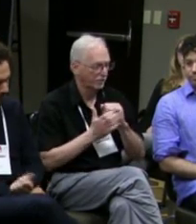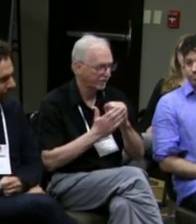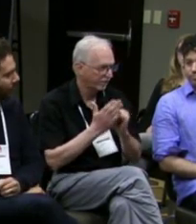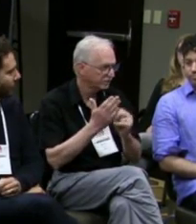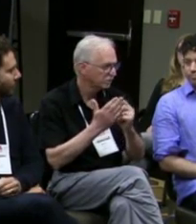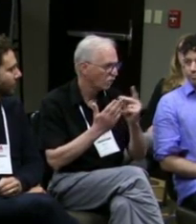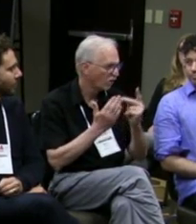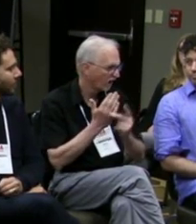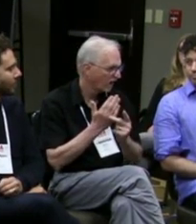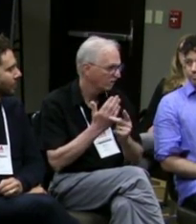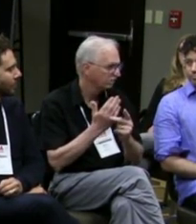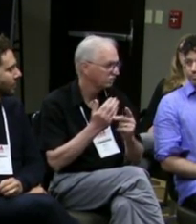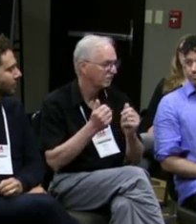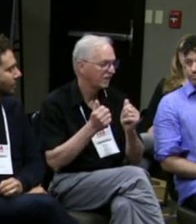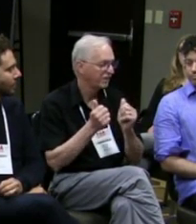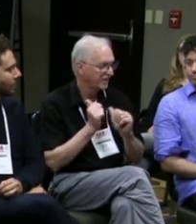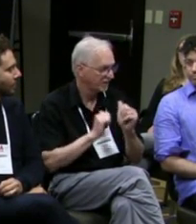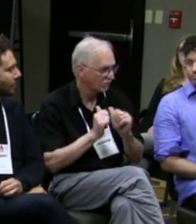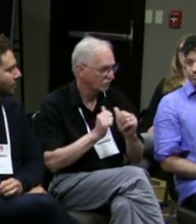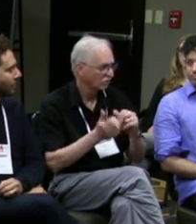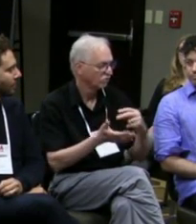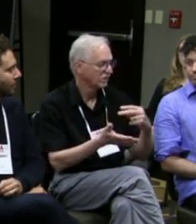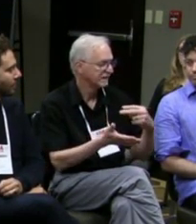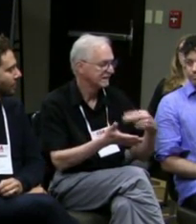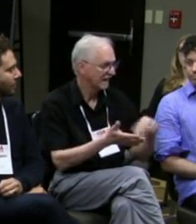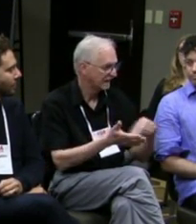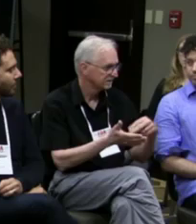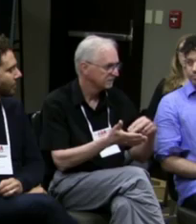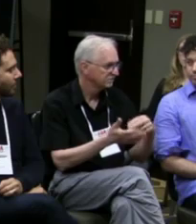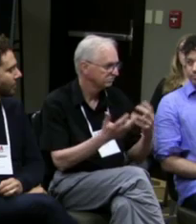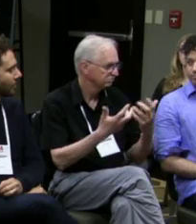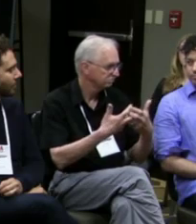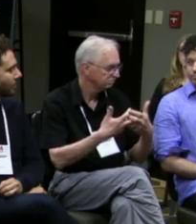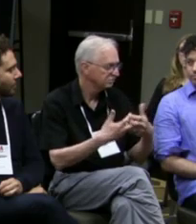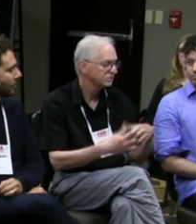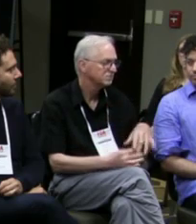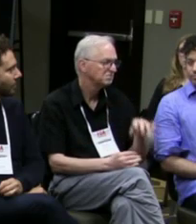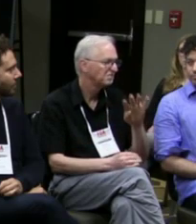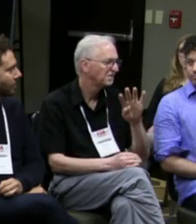at the Technical National Theater for the Deaf in New York.